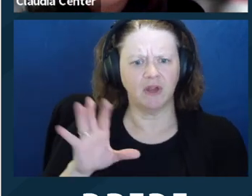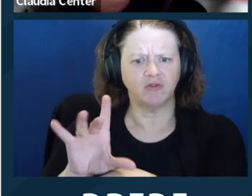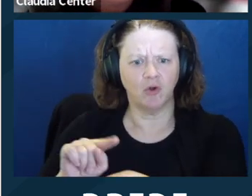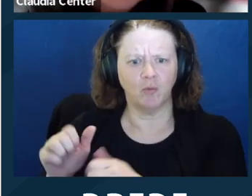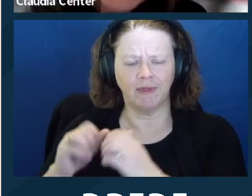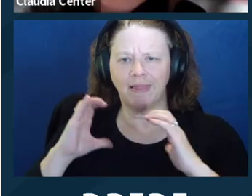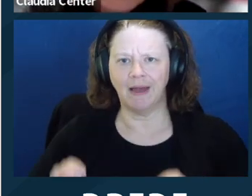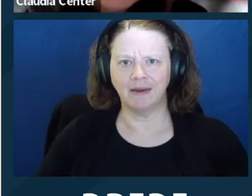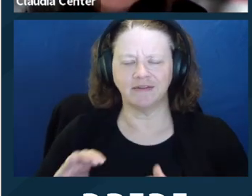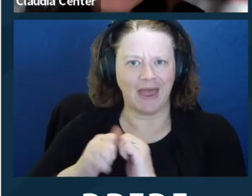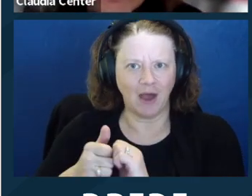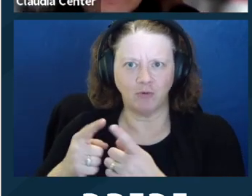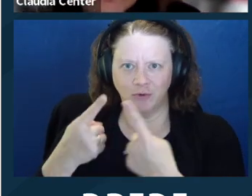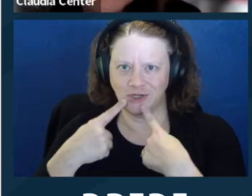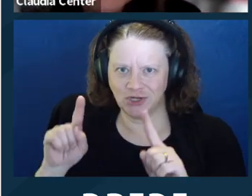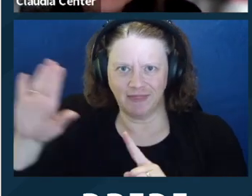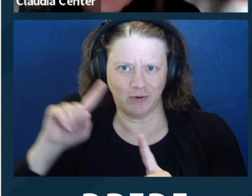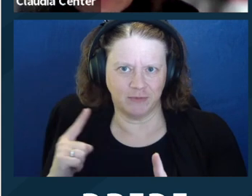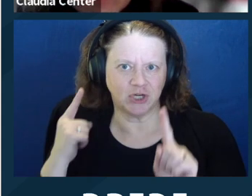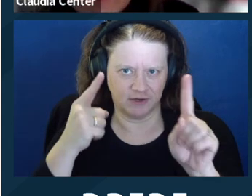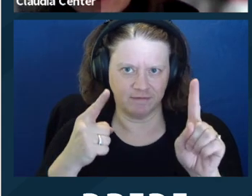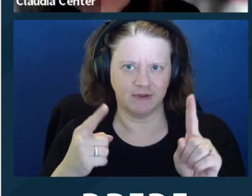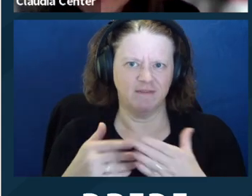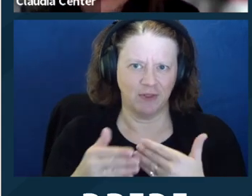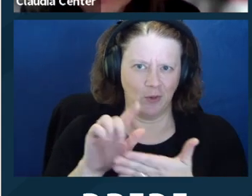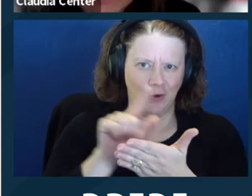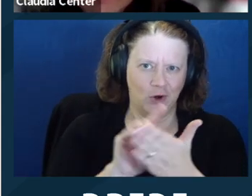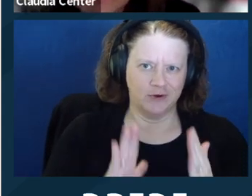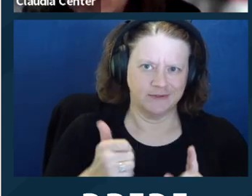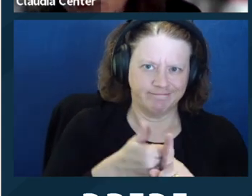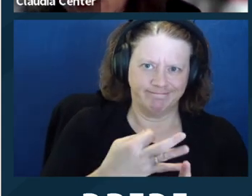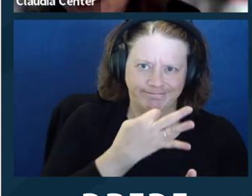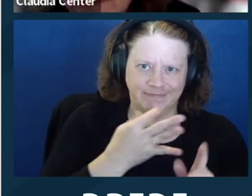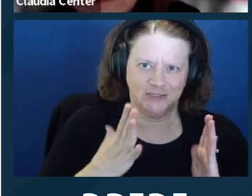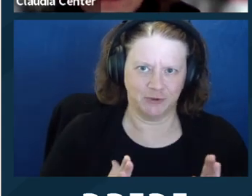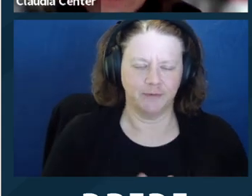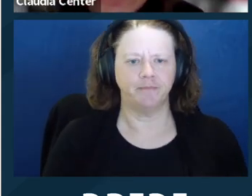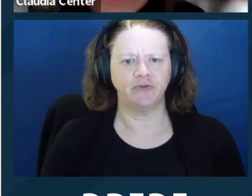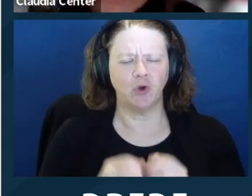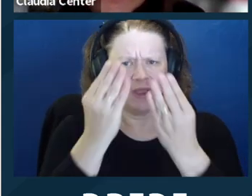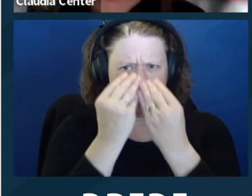the client agrees to a plan of action after the lawyer has communicated and explained